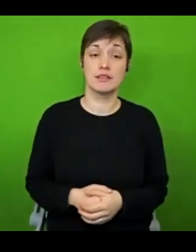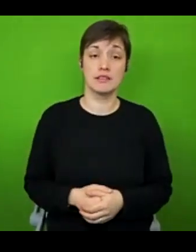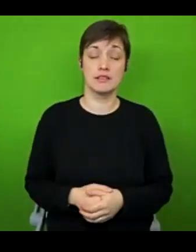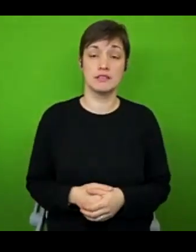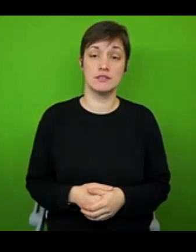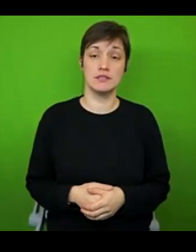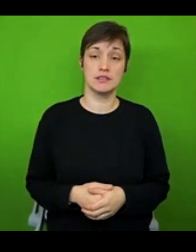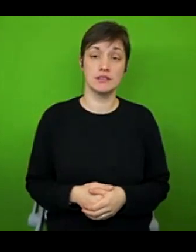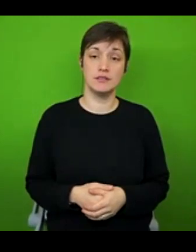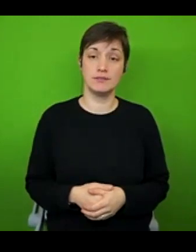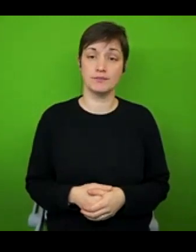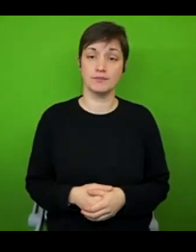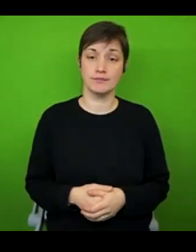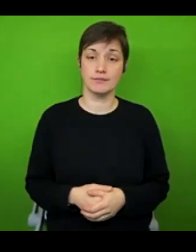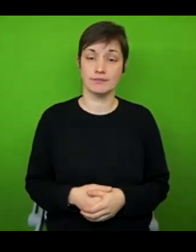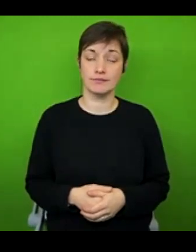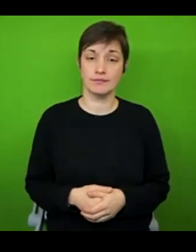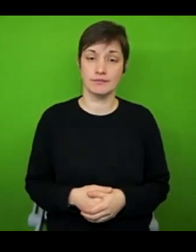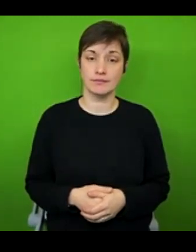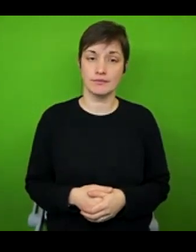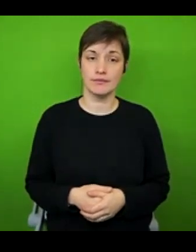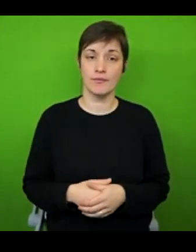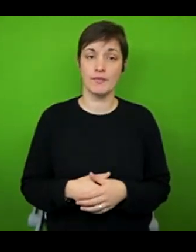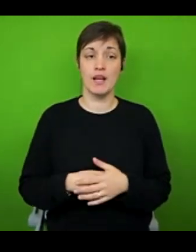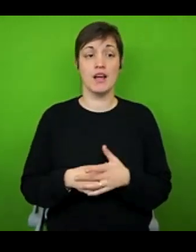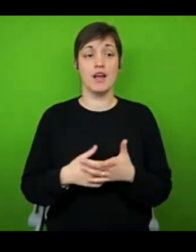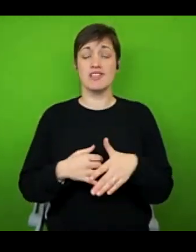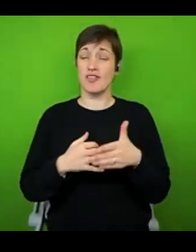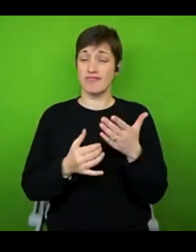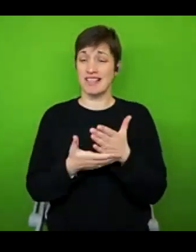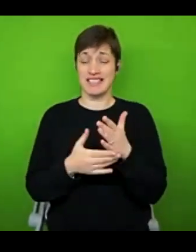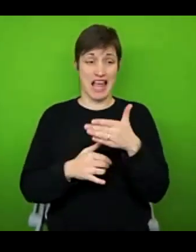Okay, we're coming to the end of questions now. So if you have any more, feel free to pop them in.